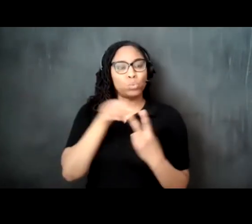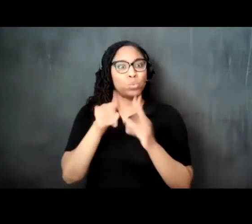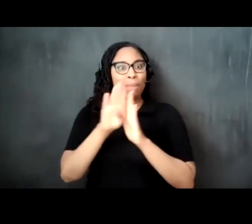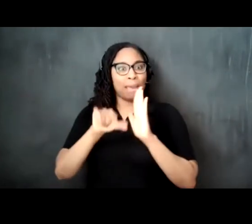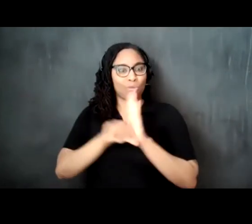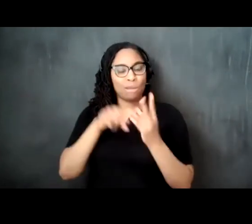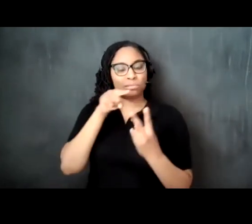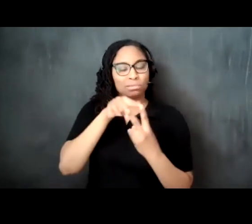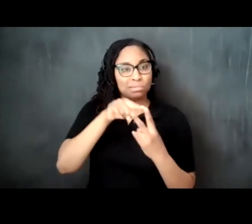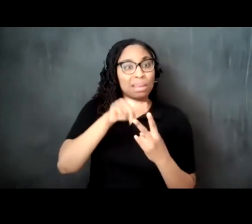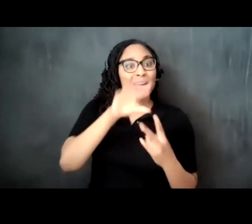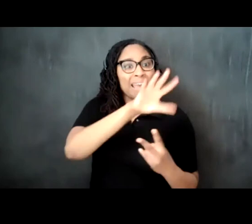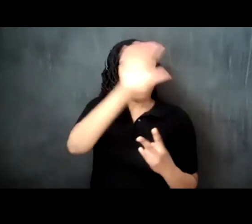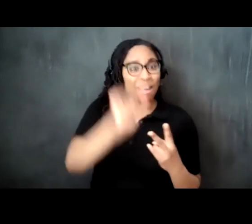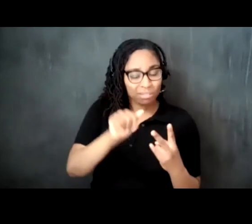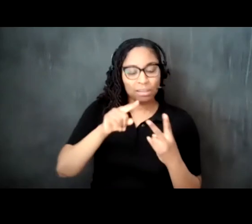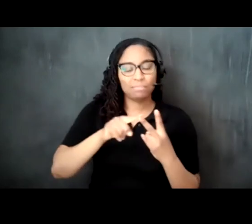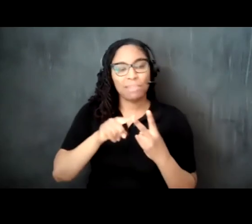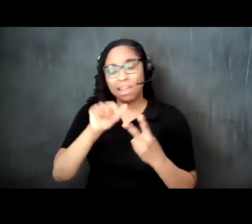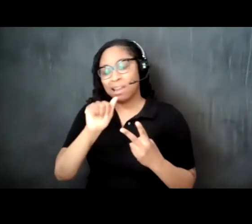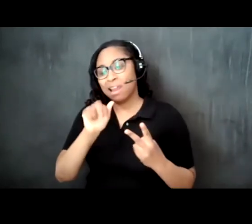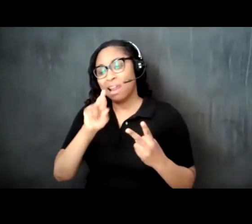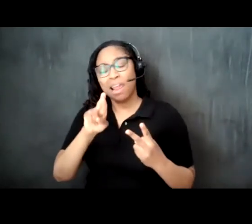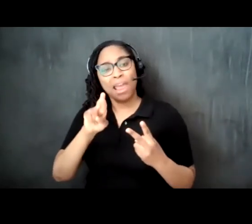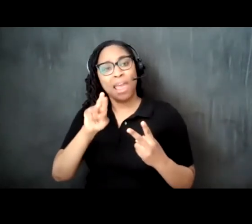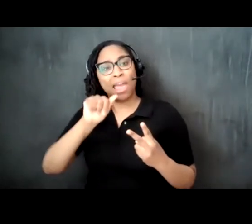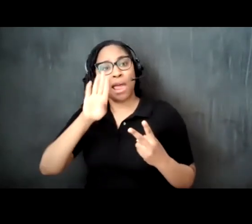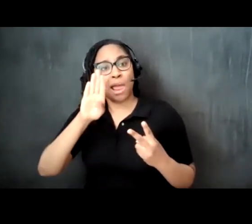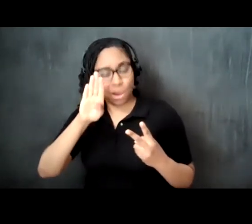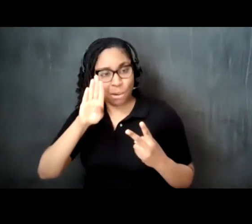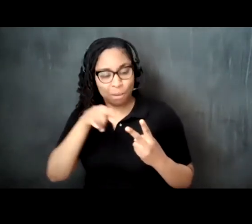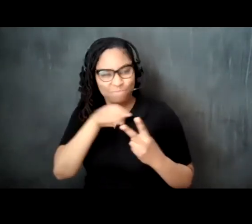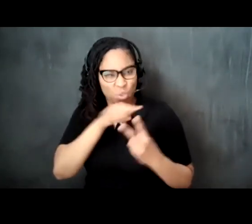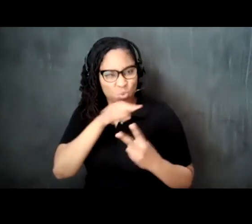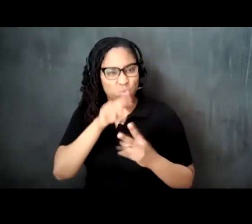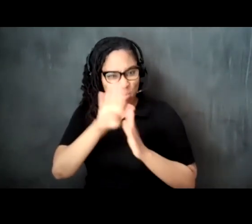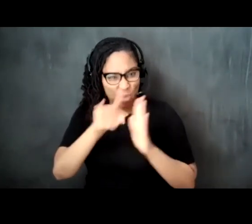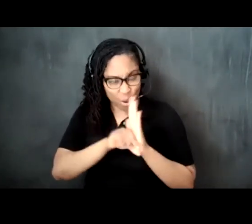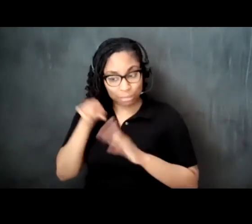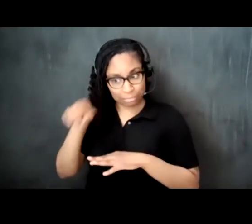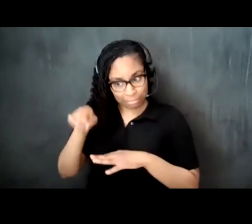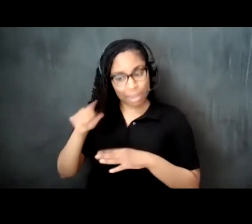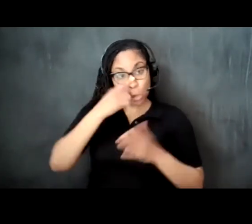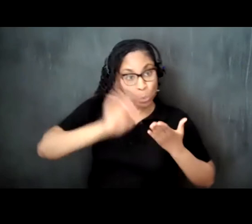as a researcher and teacher webb's research and teaching interests are in wpa fap and black